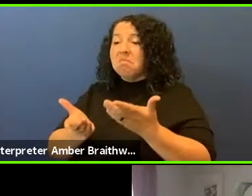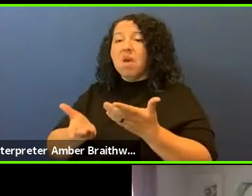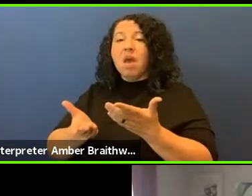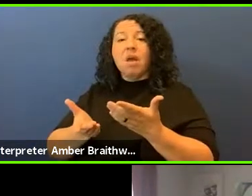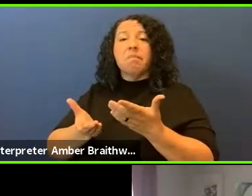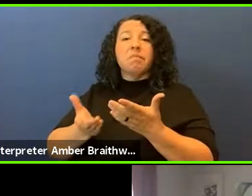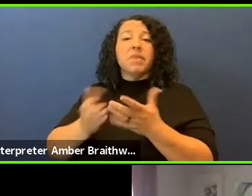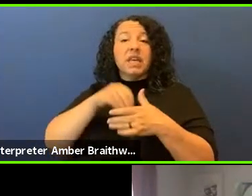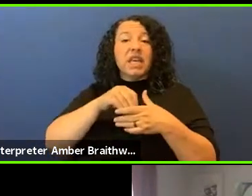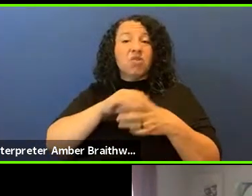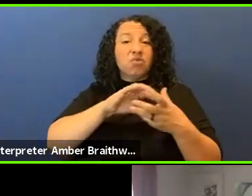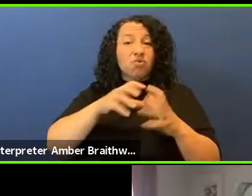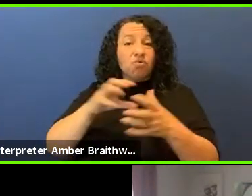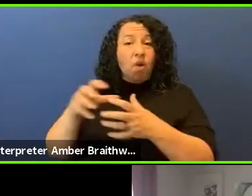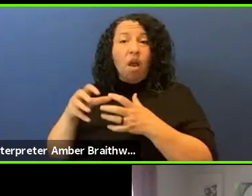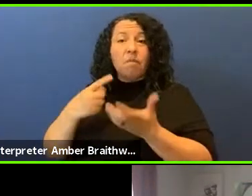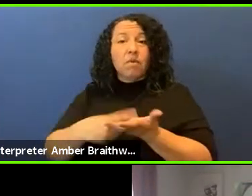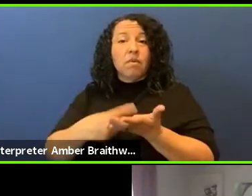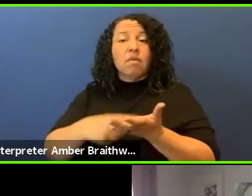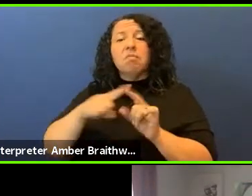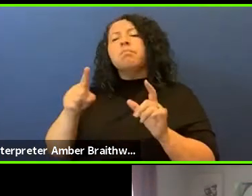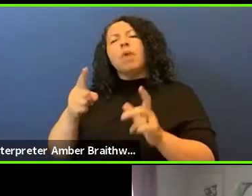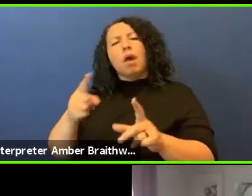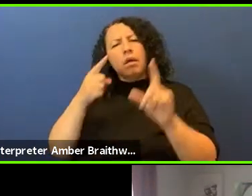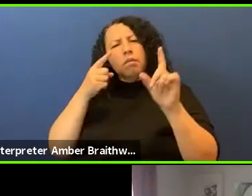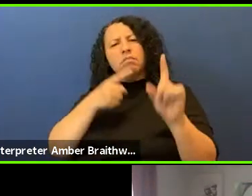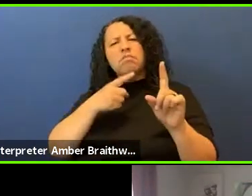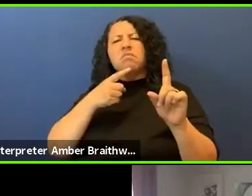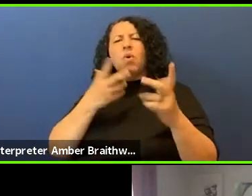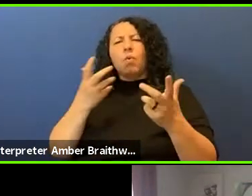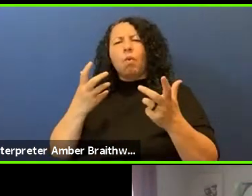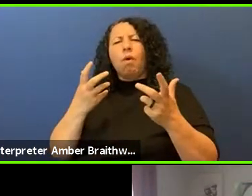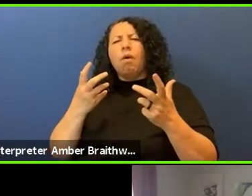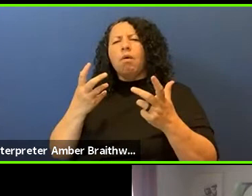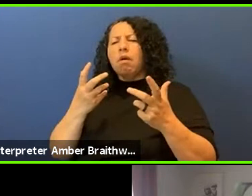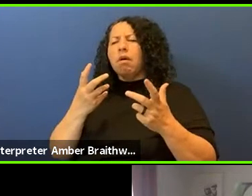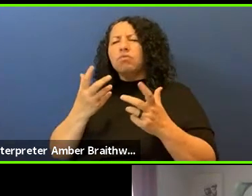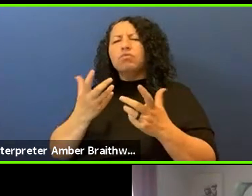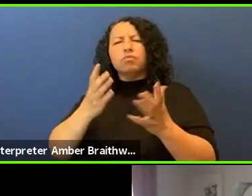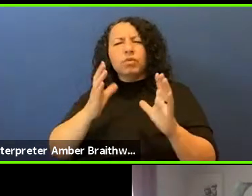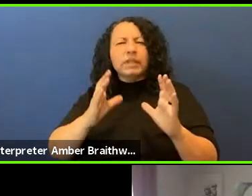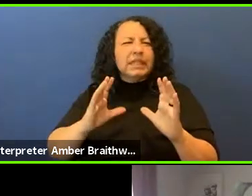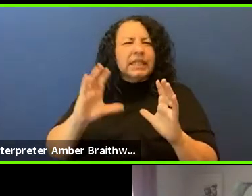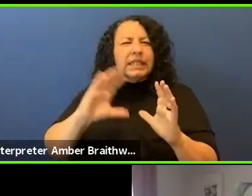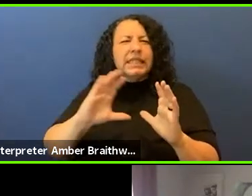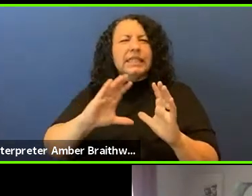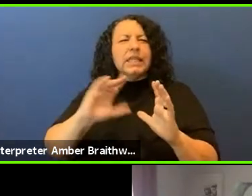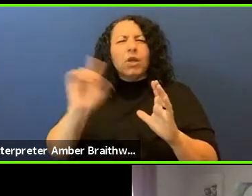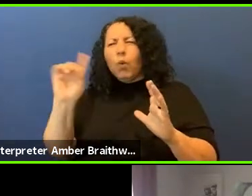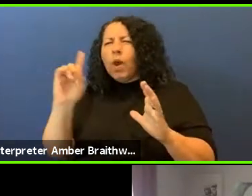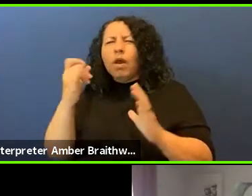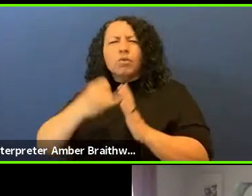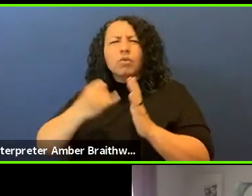but ideally you would want to seek the home community that the artwork comes from or if you're discussing an artist like what community